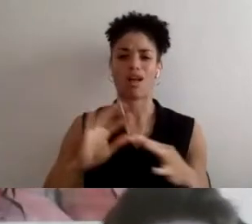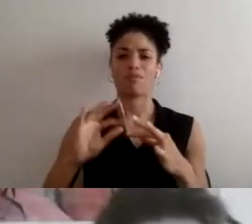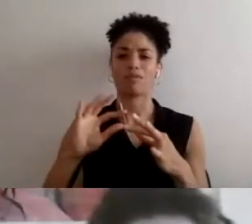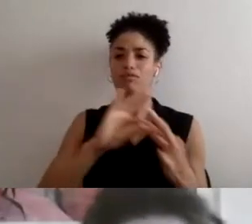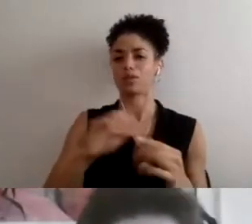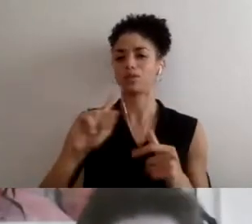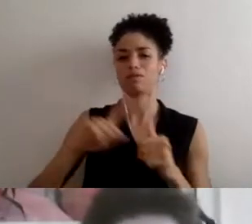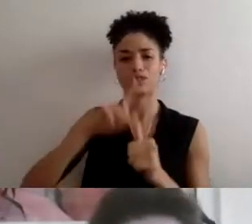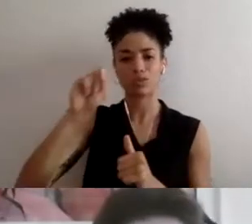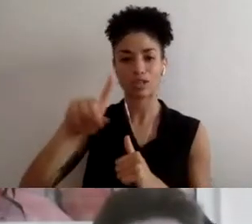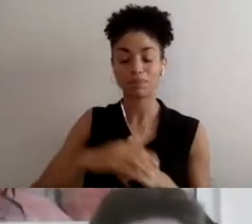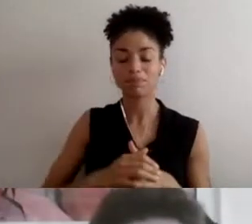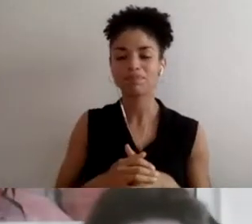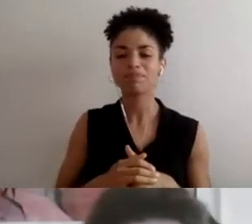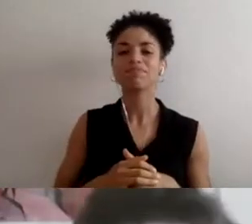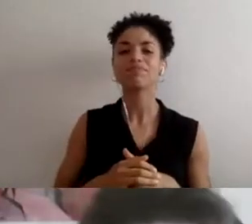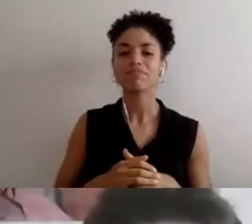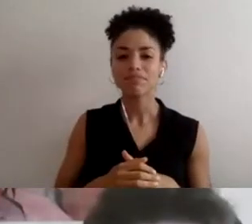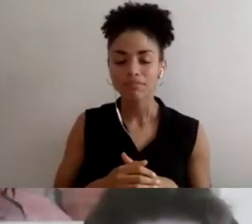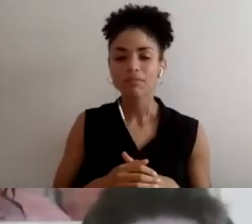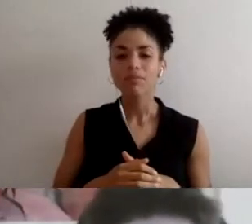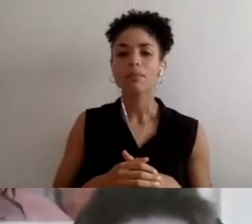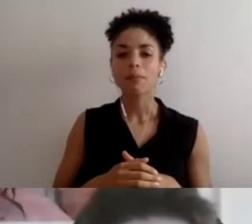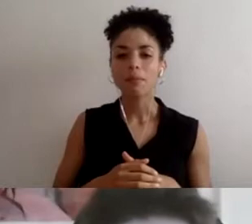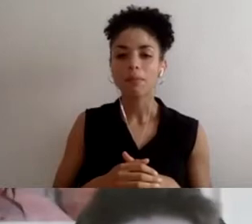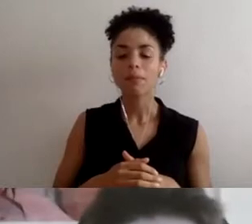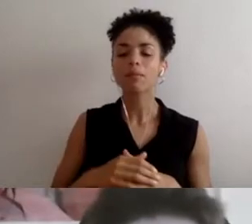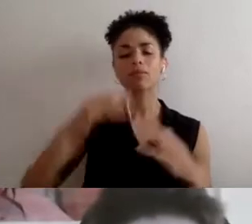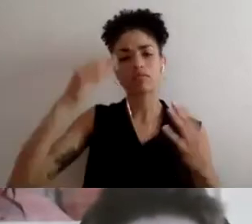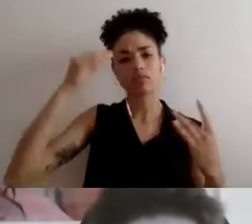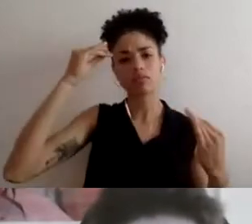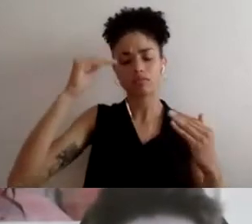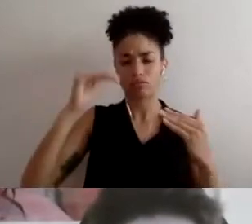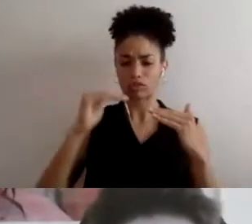As we're thinking about justice, I want to think about how that applies